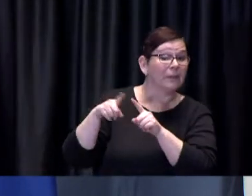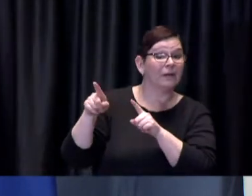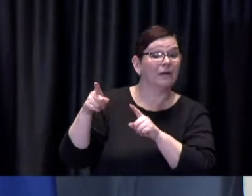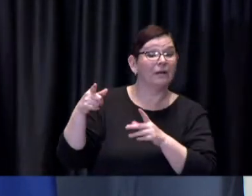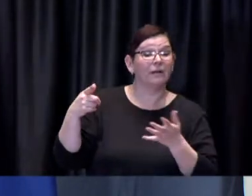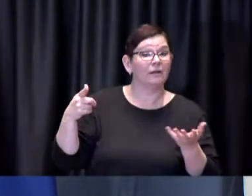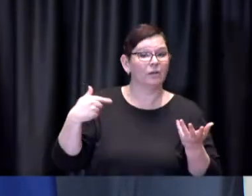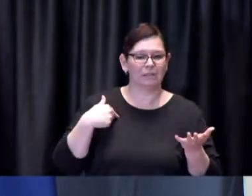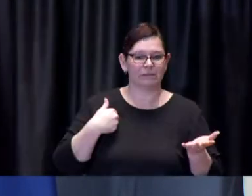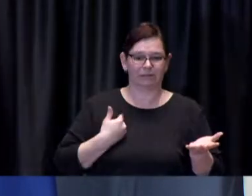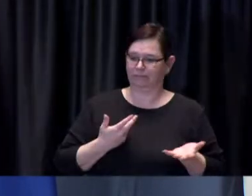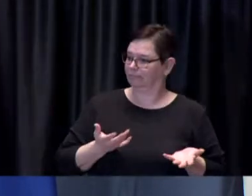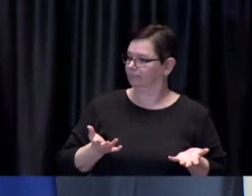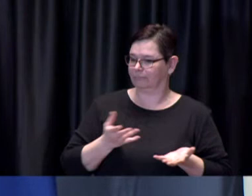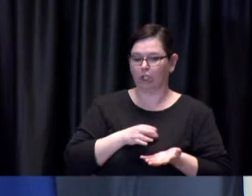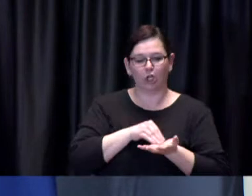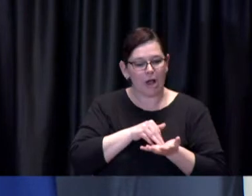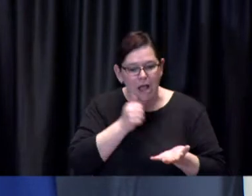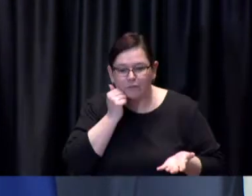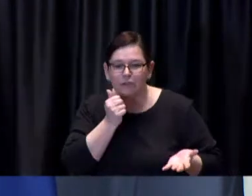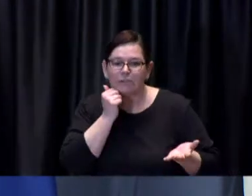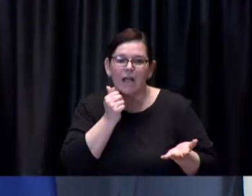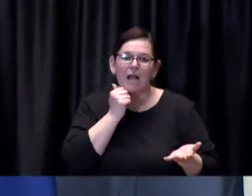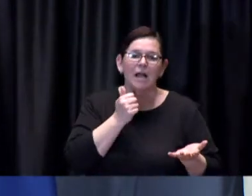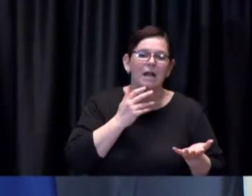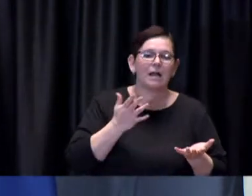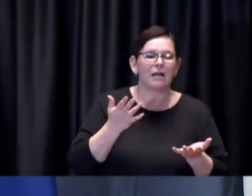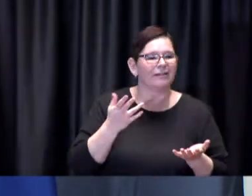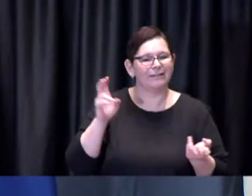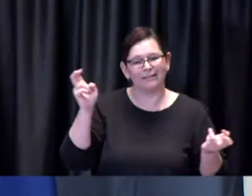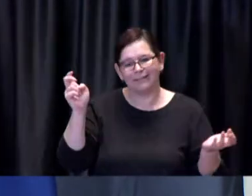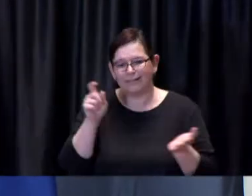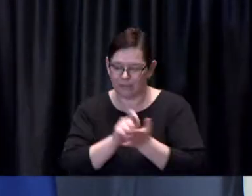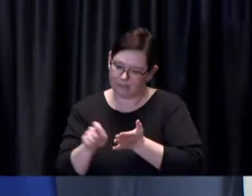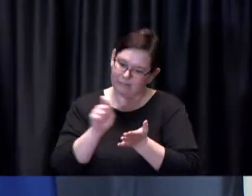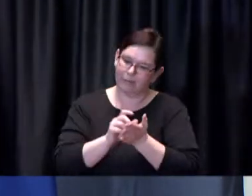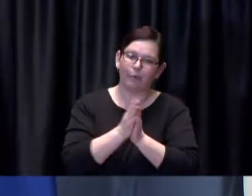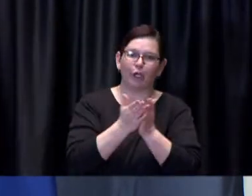a book that has a new chapter every single day and the numbers are not getting better they're